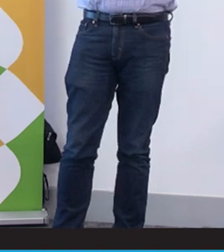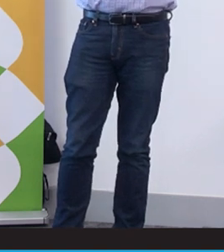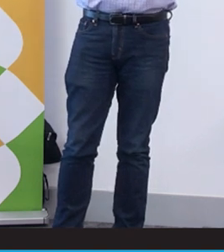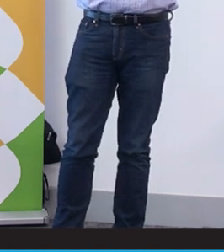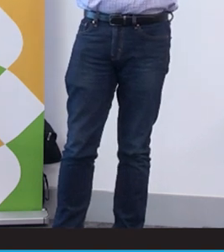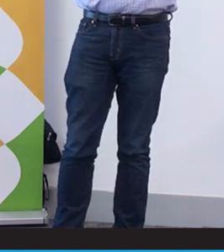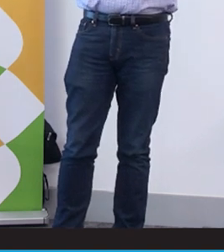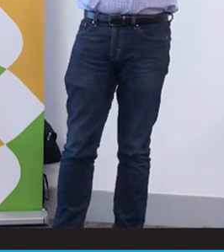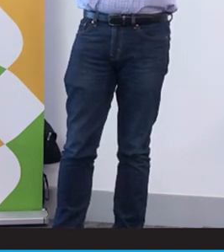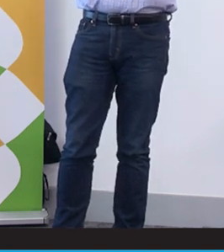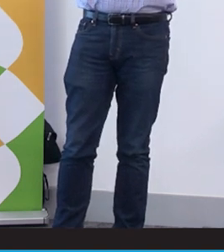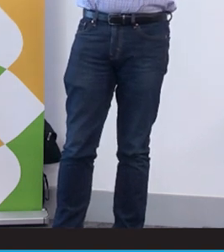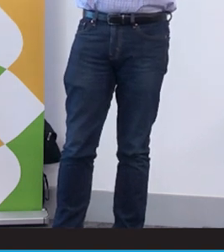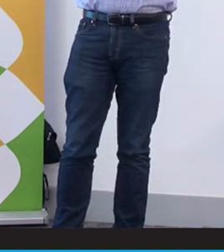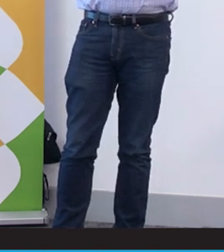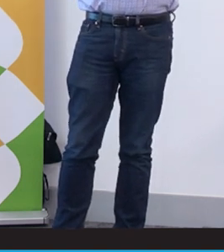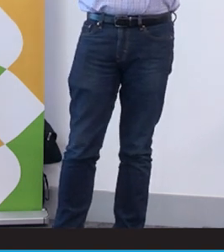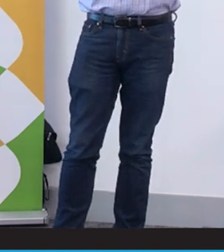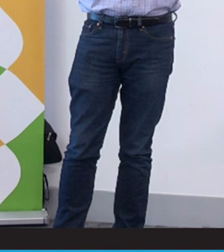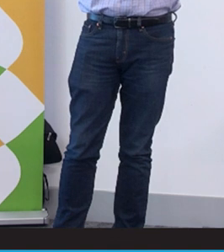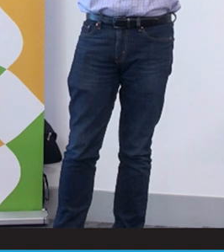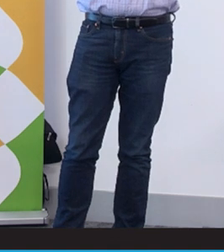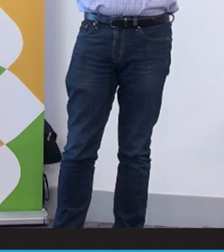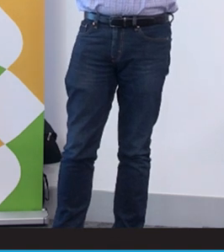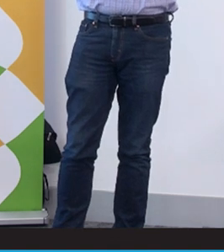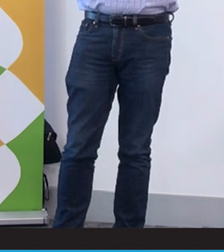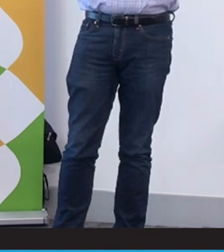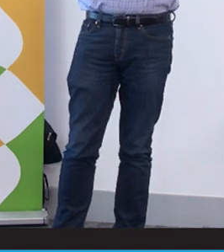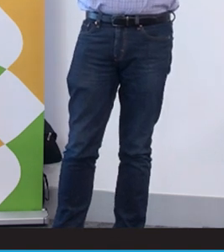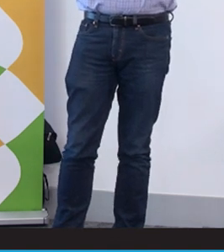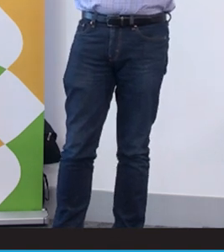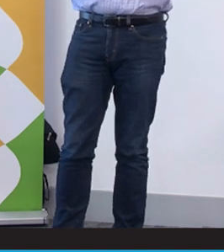of that question. And after some advocacy efforts that we put in Auslan as a prompt,